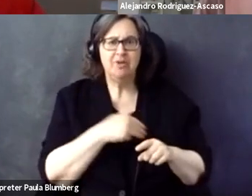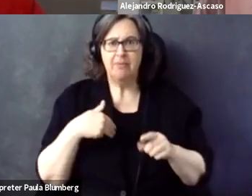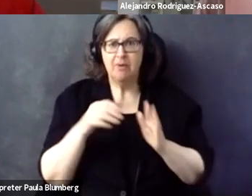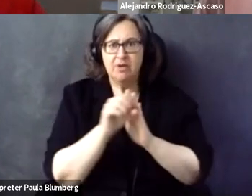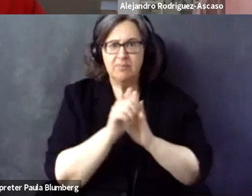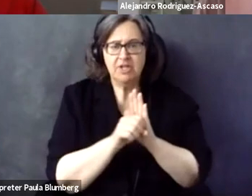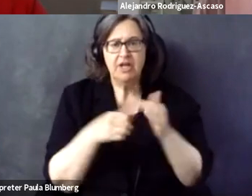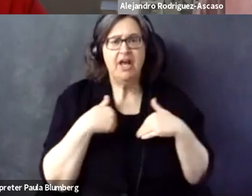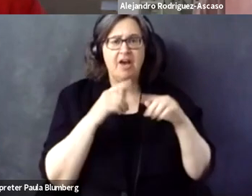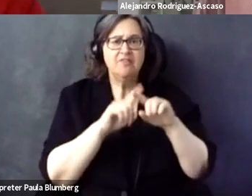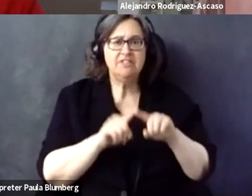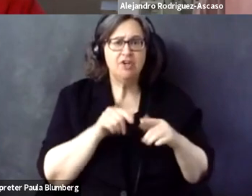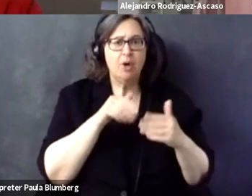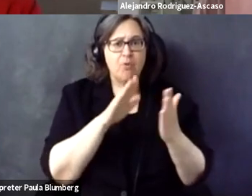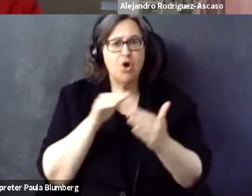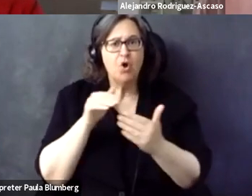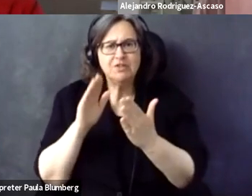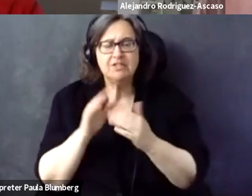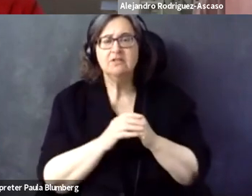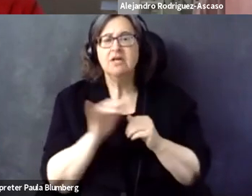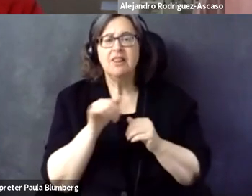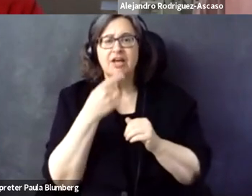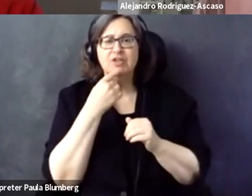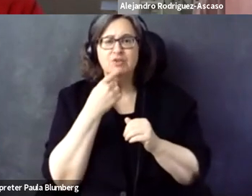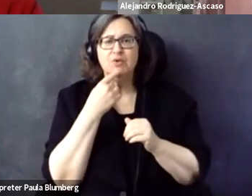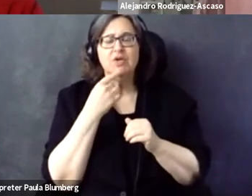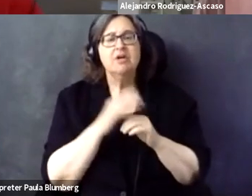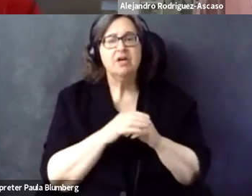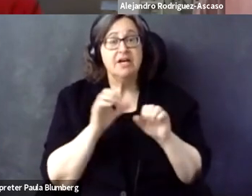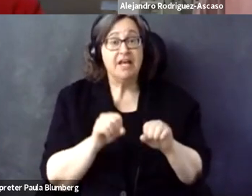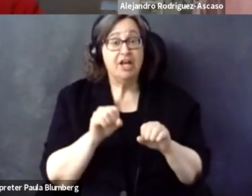how do you show what's changing and we know that the different member states